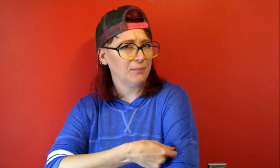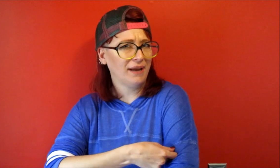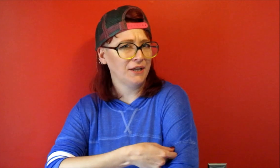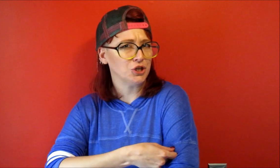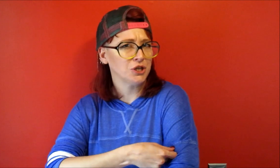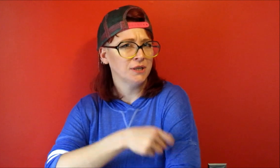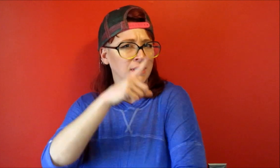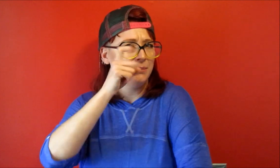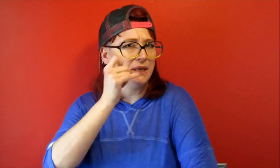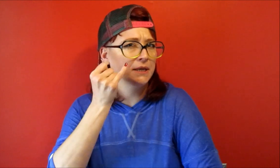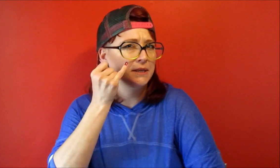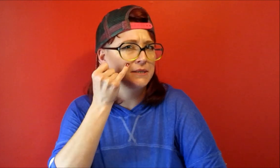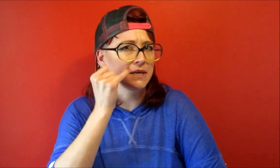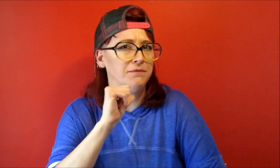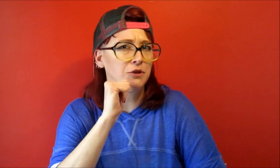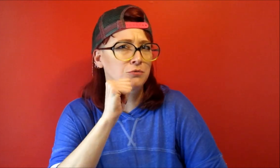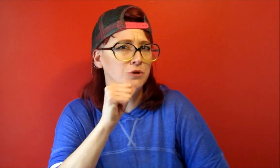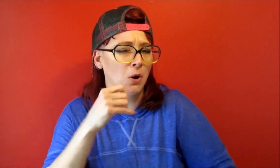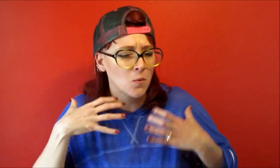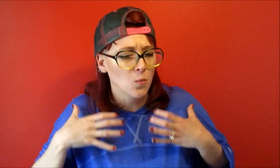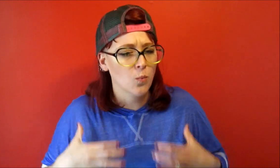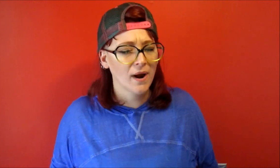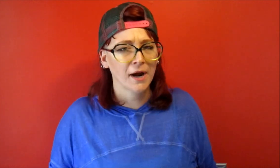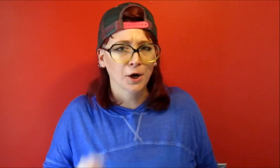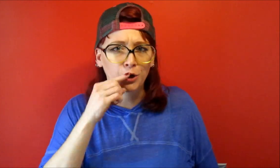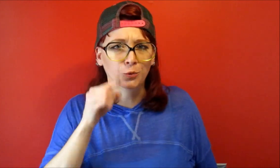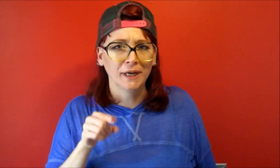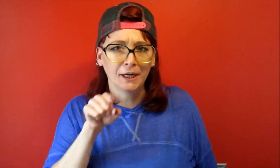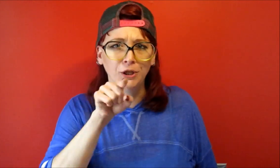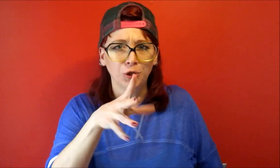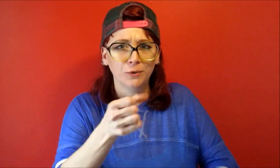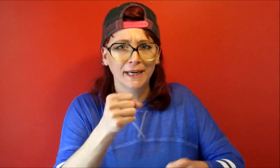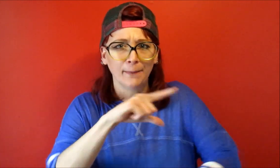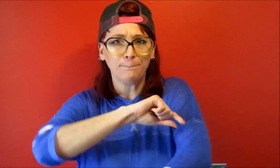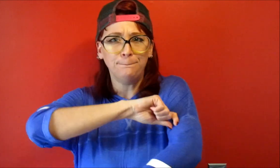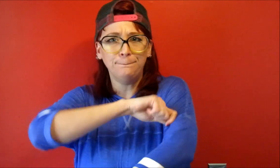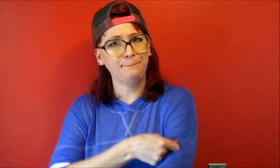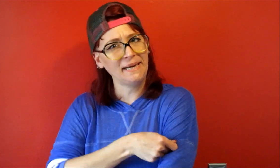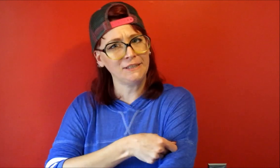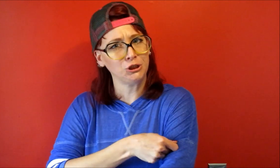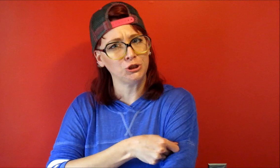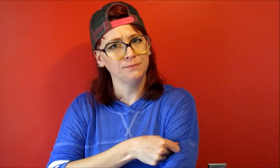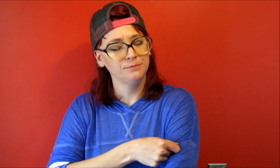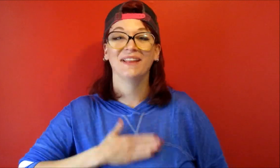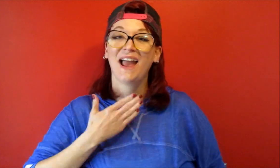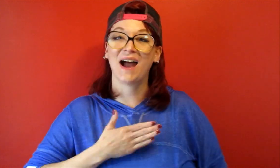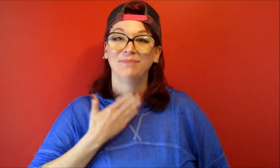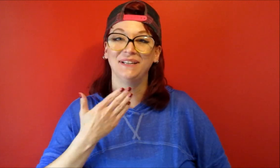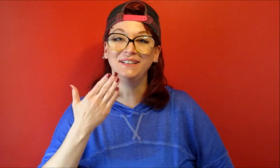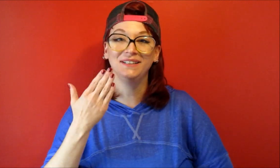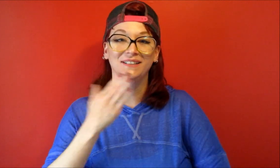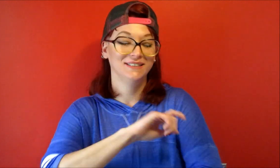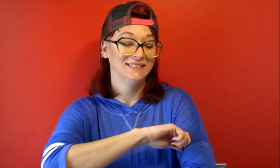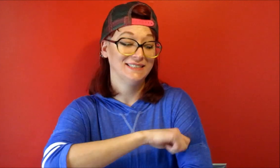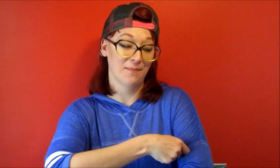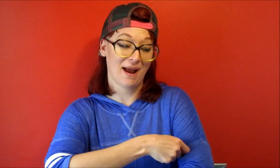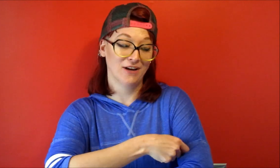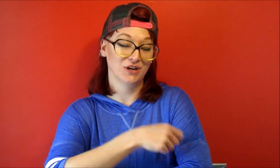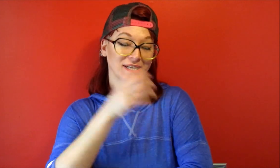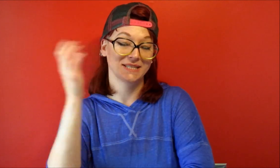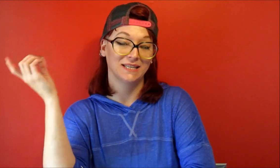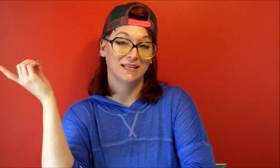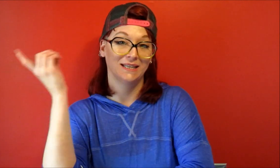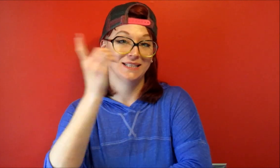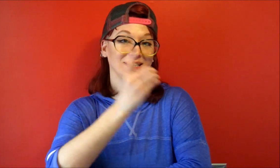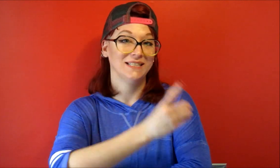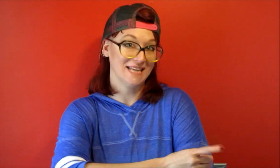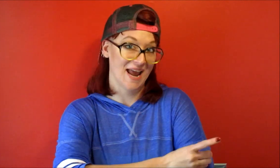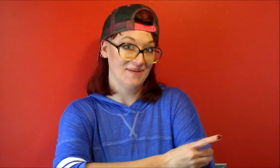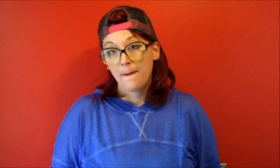pinched because if you don't wear green you get pinched happy St. Patrick's Day